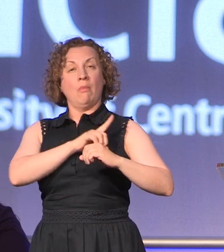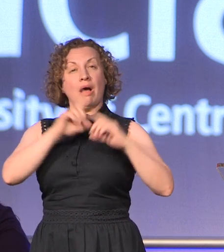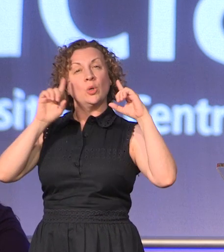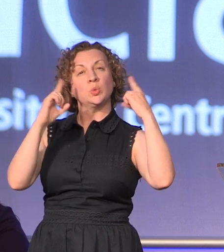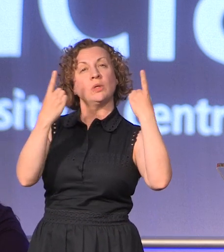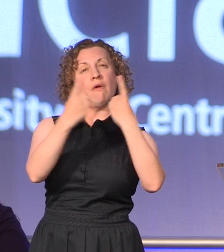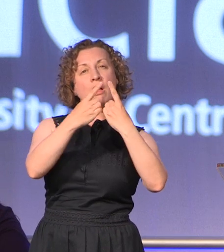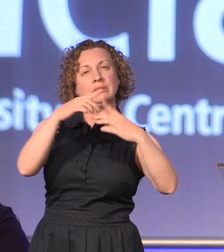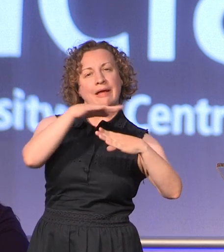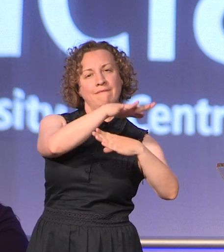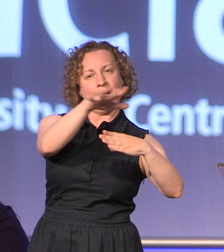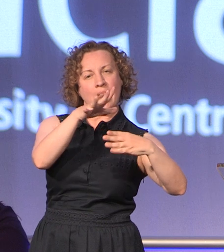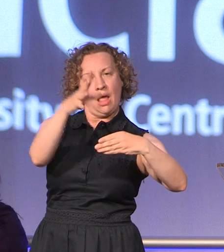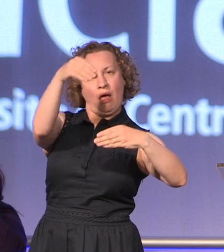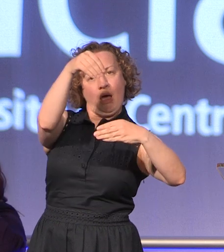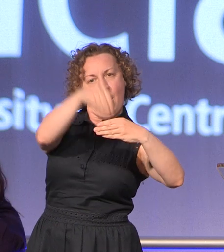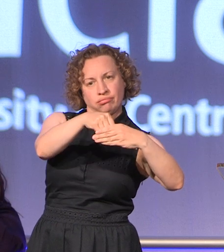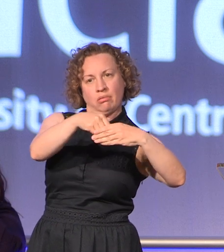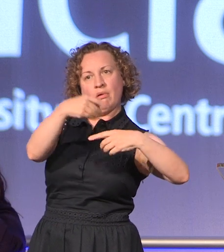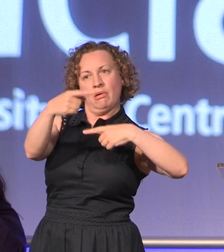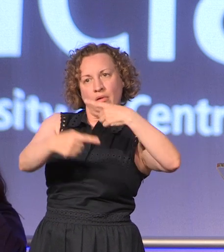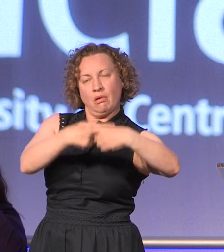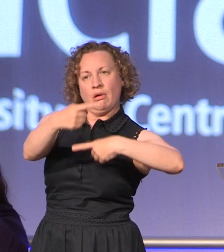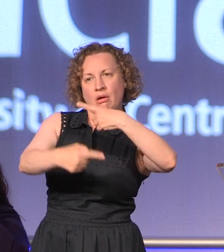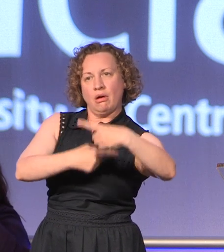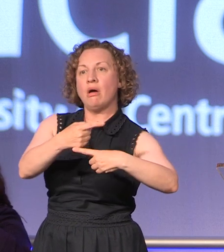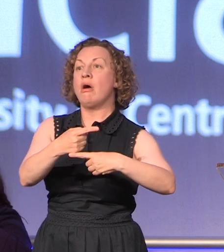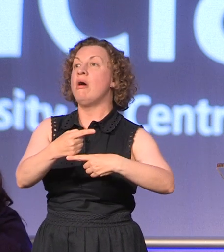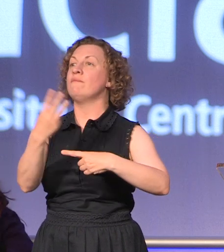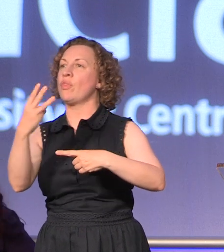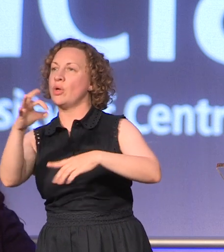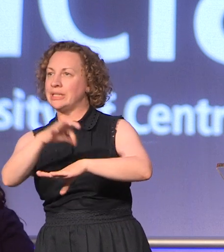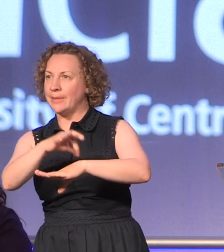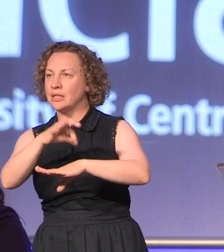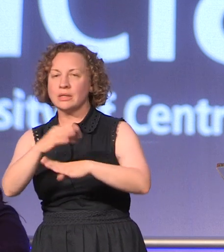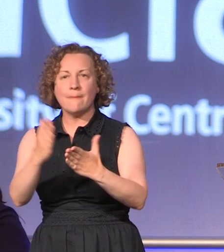the UCLlan family and for the next half hour or so be sure to clap and cheer and